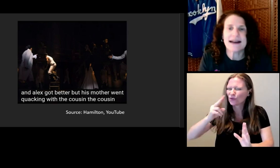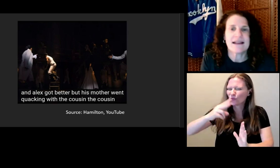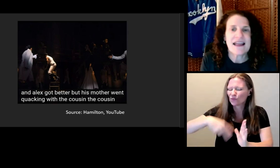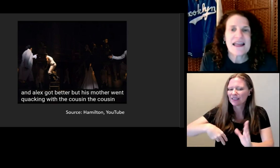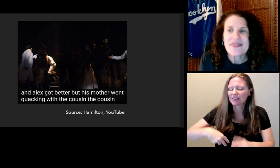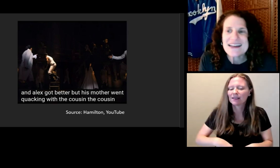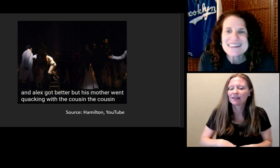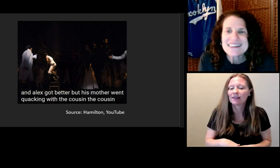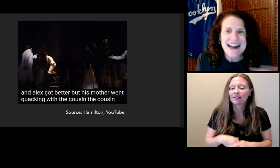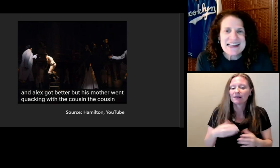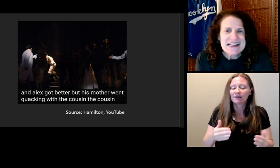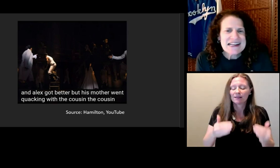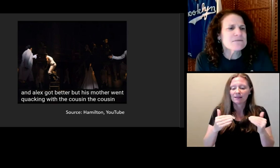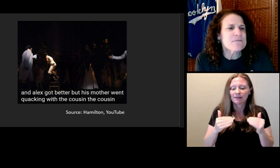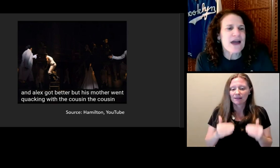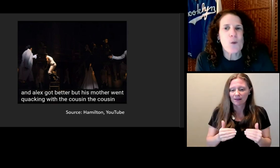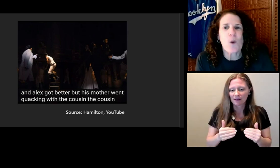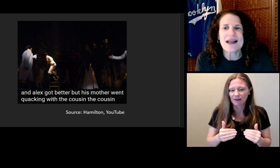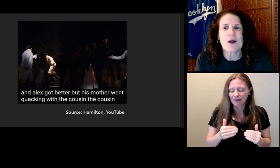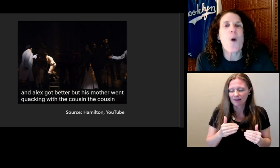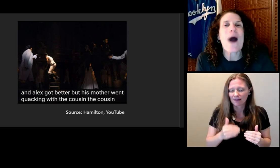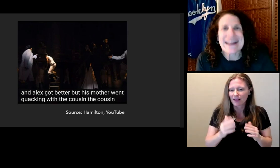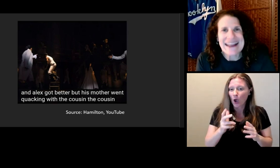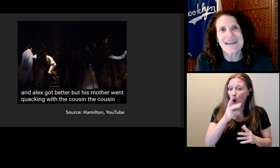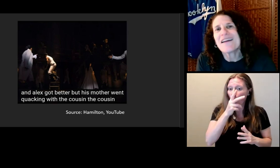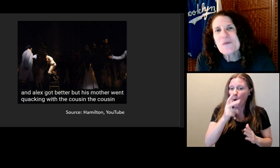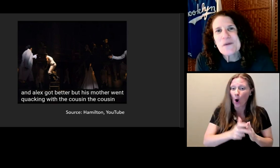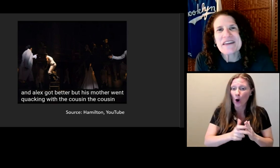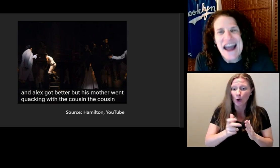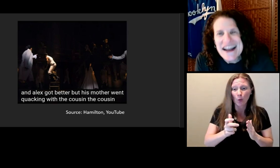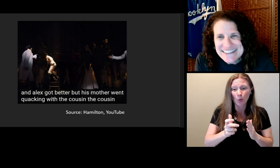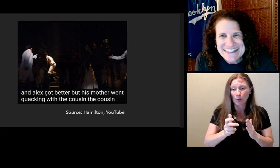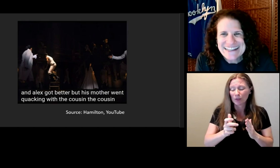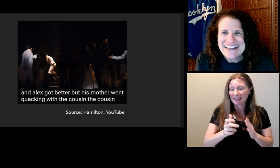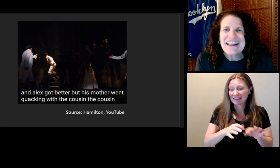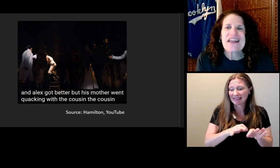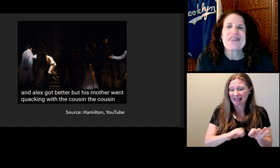They said: His mother went quacking with the cousin.